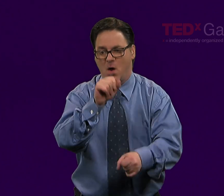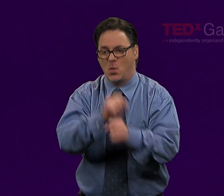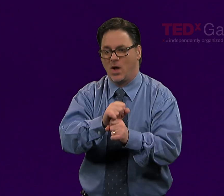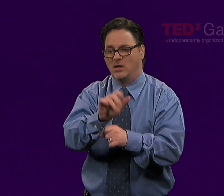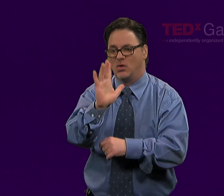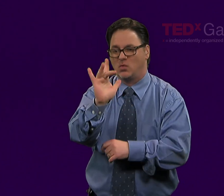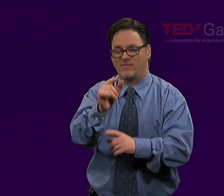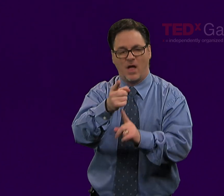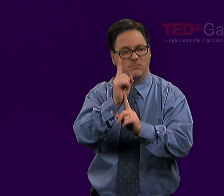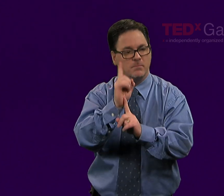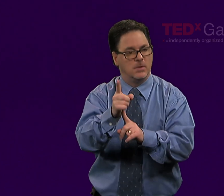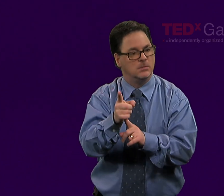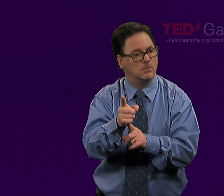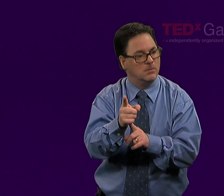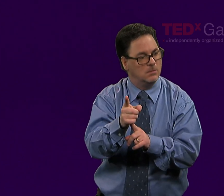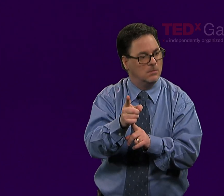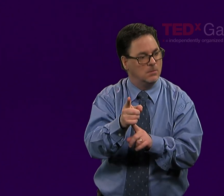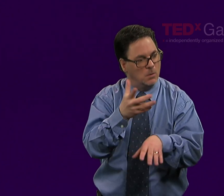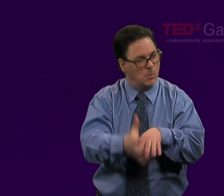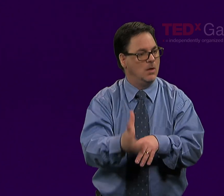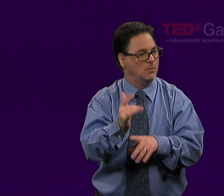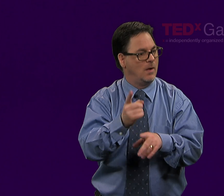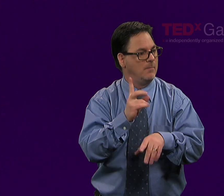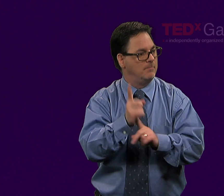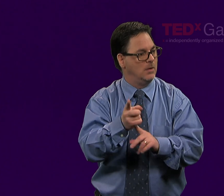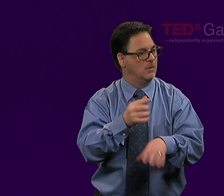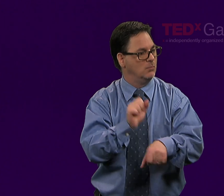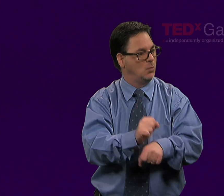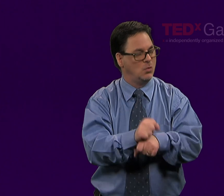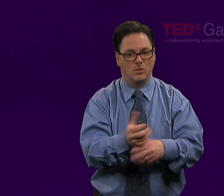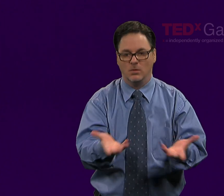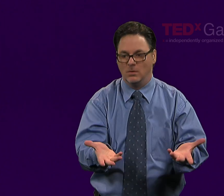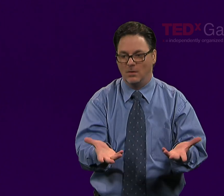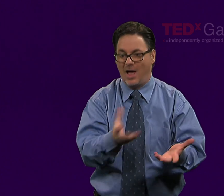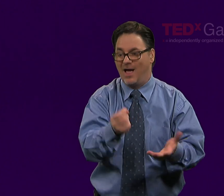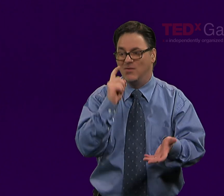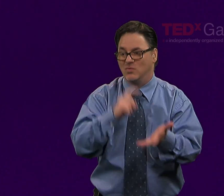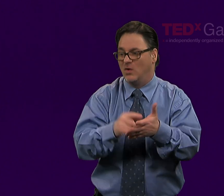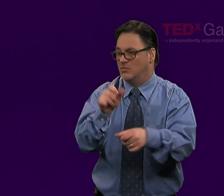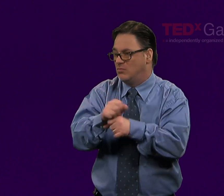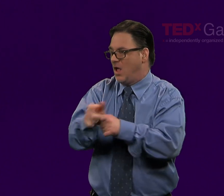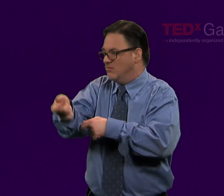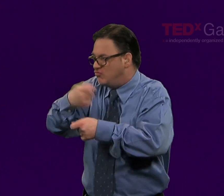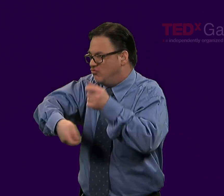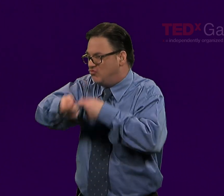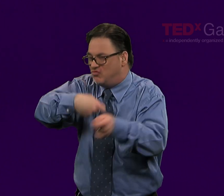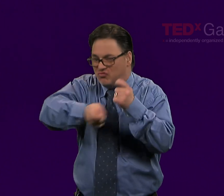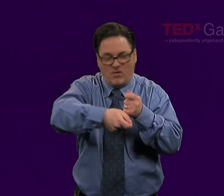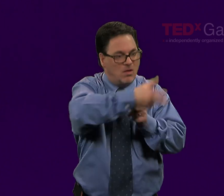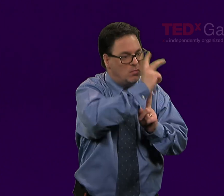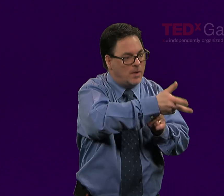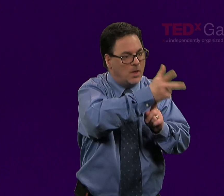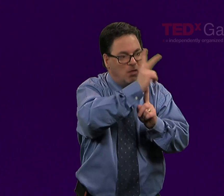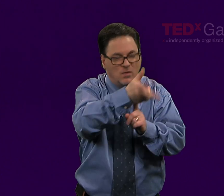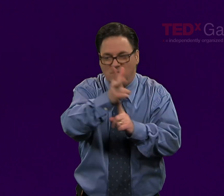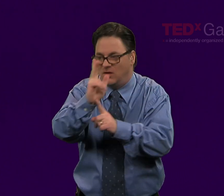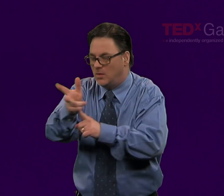and it takes us some 25 minutes for us to get back on track. The average worker is switching tasks around every three minutes.